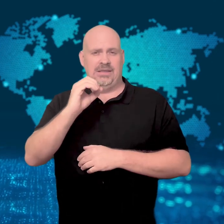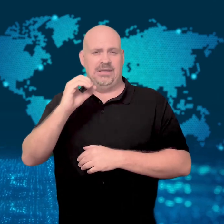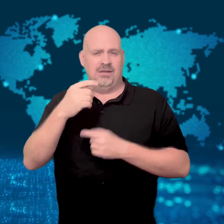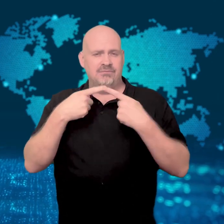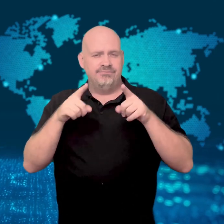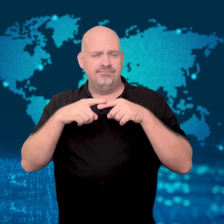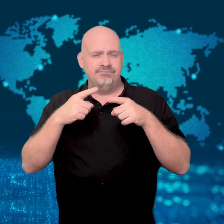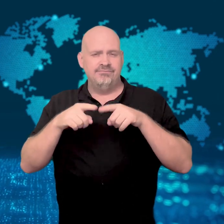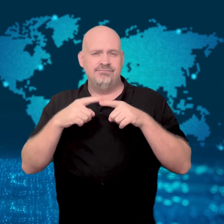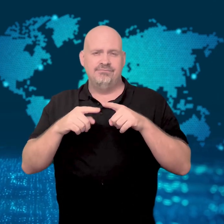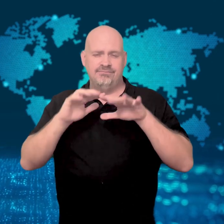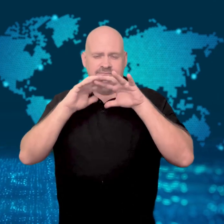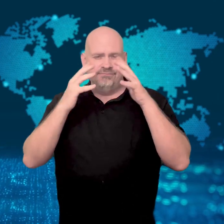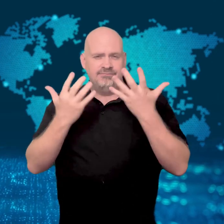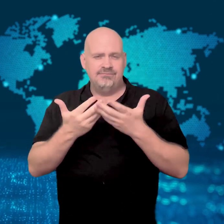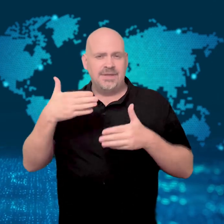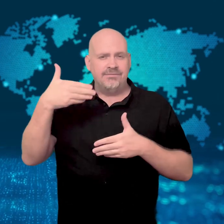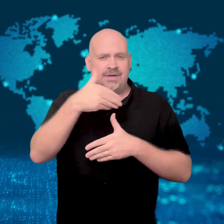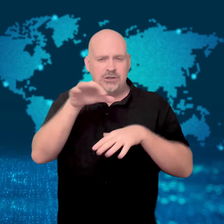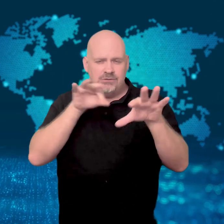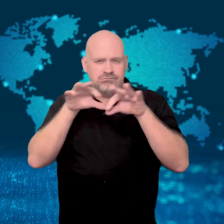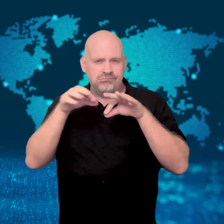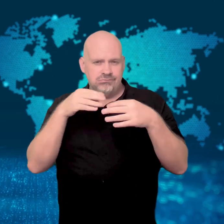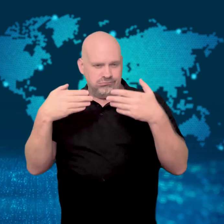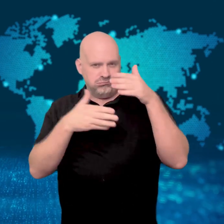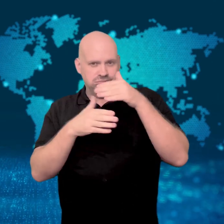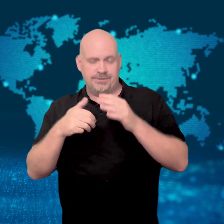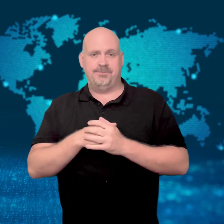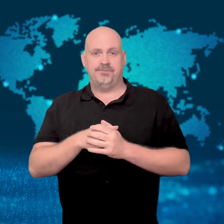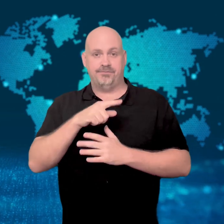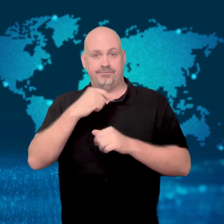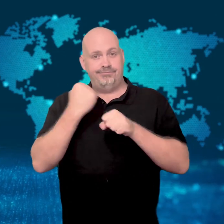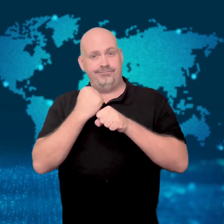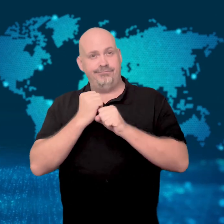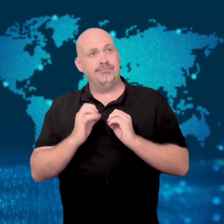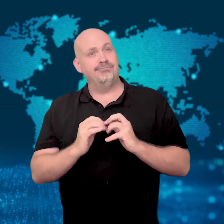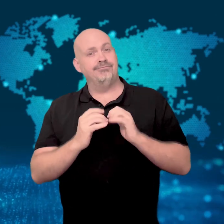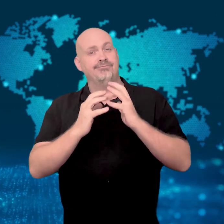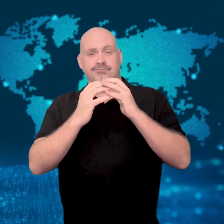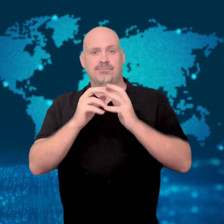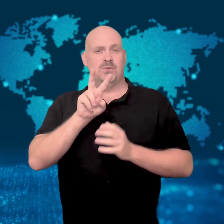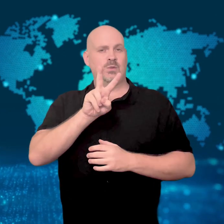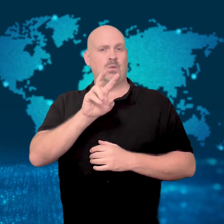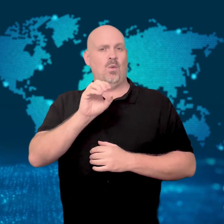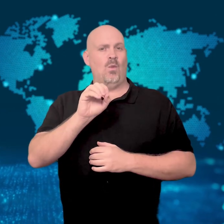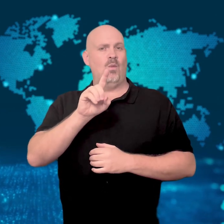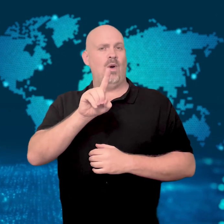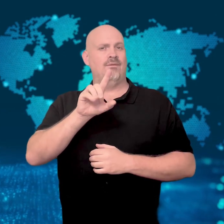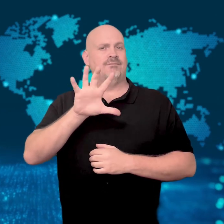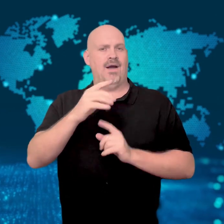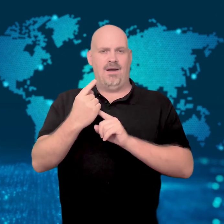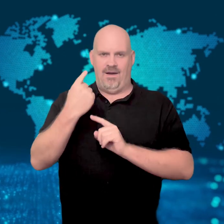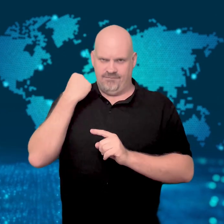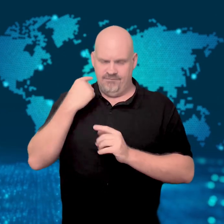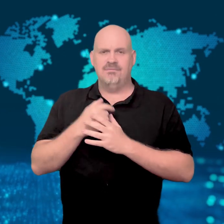AquaDom was built in 2015 and modernized in 2020.